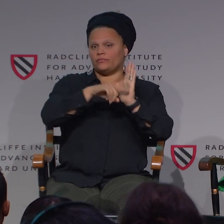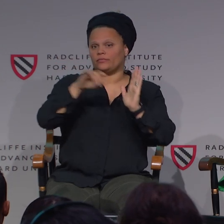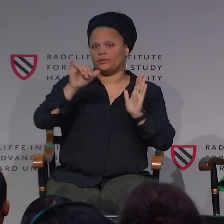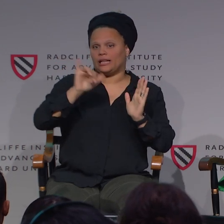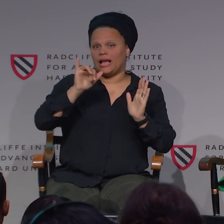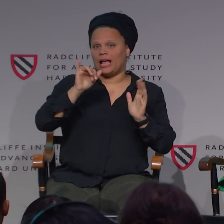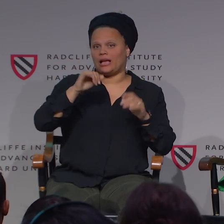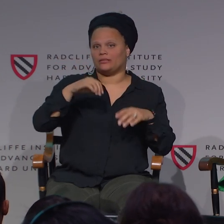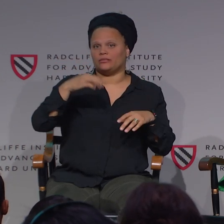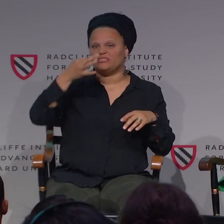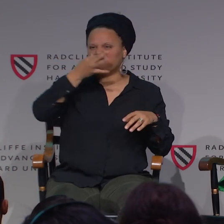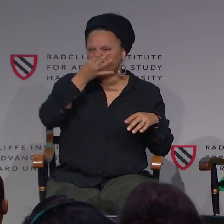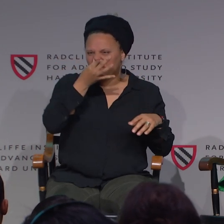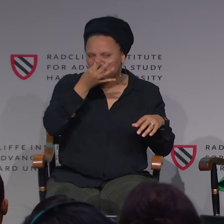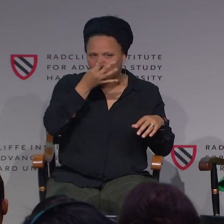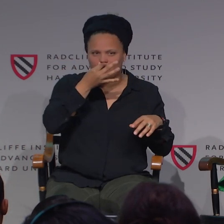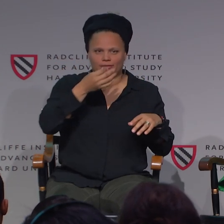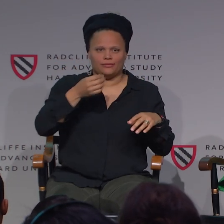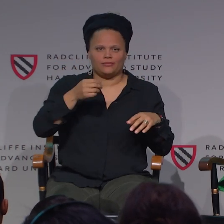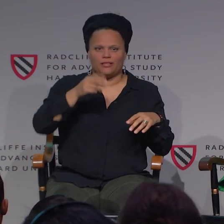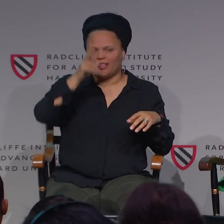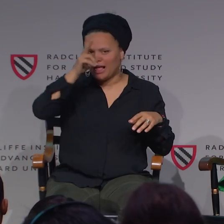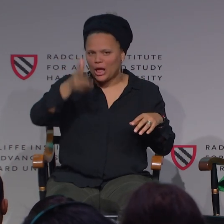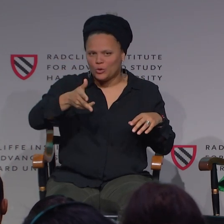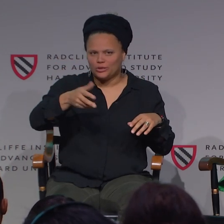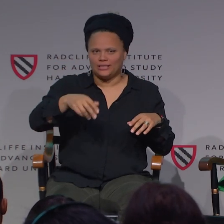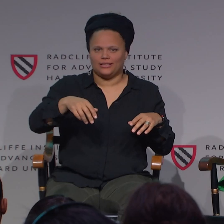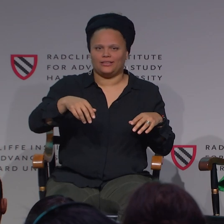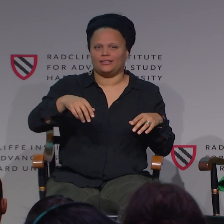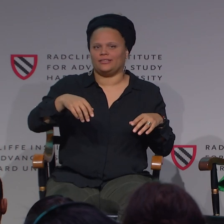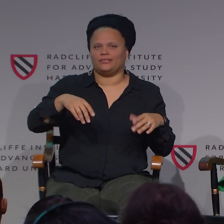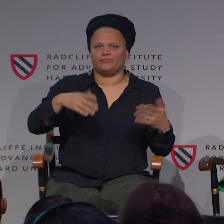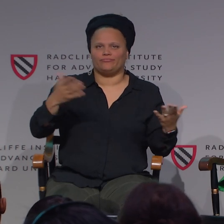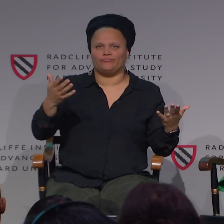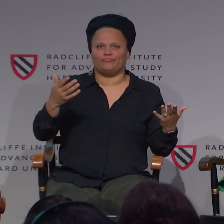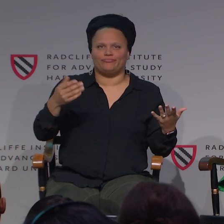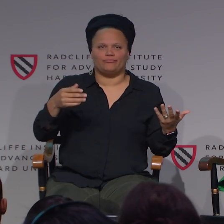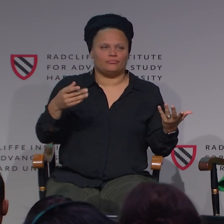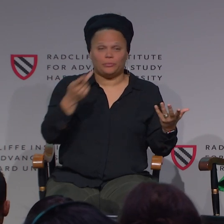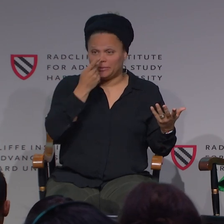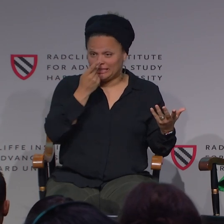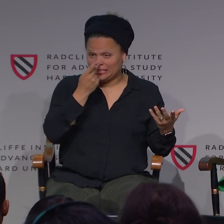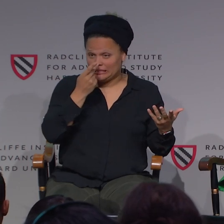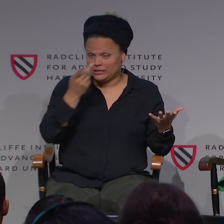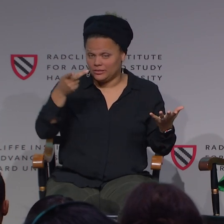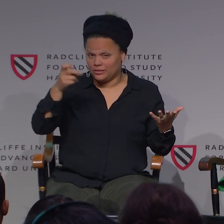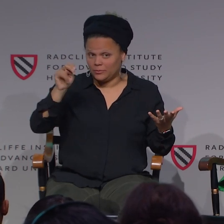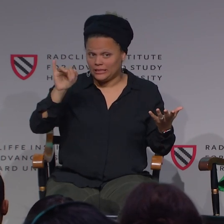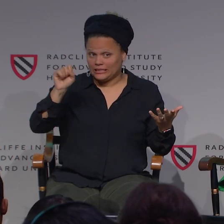it's typically negative. Something that is lousy, smells, stinks.